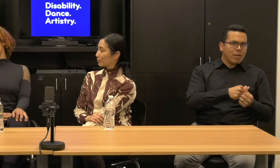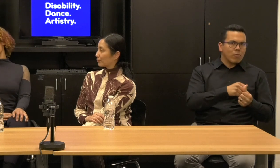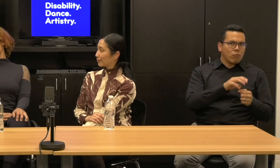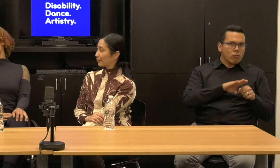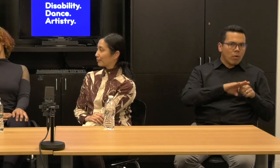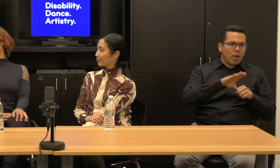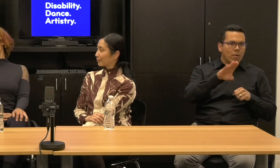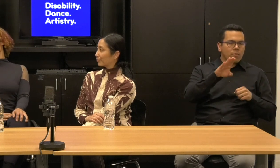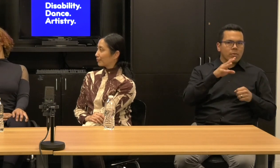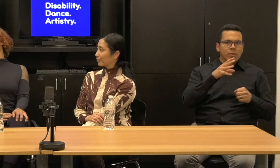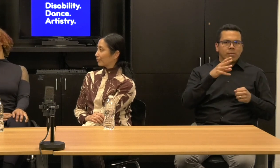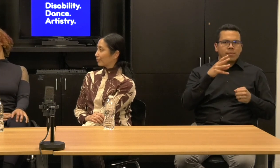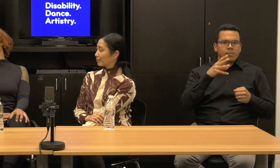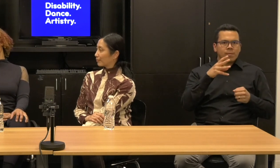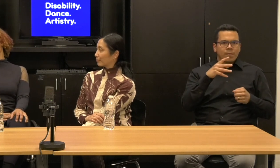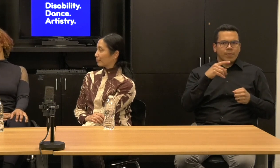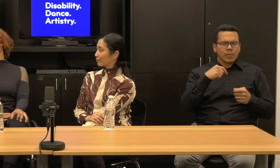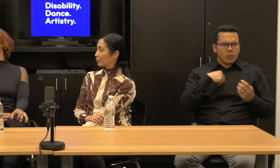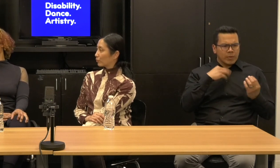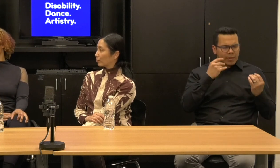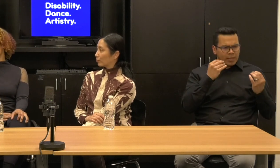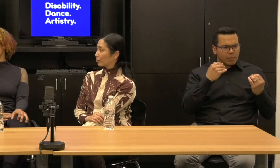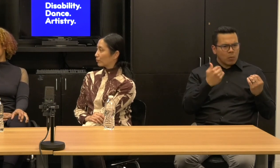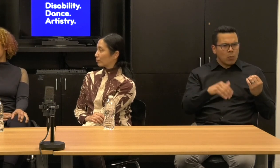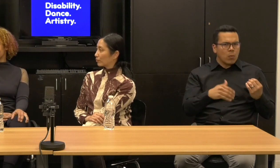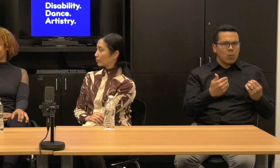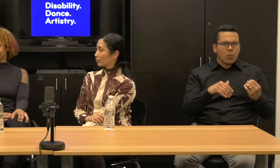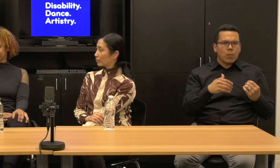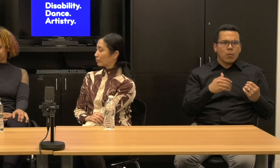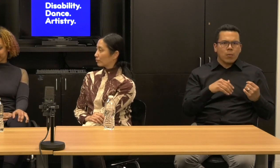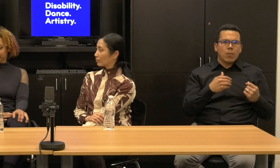So we're, we're thinking about so much that has actually been part of the productive,